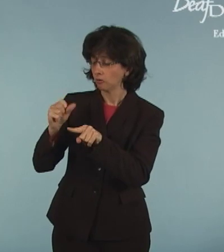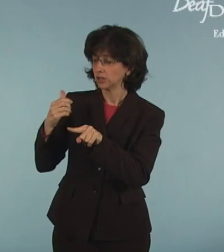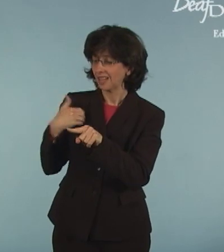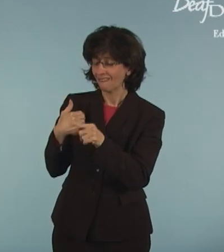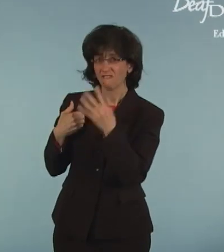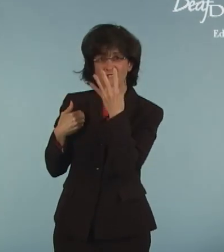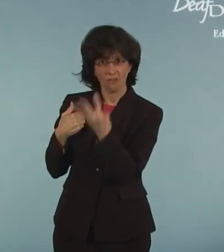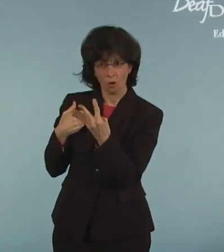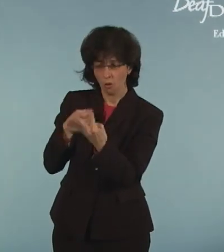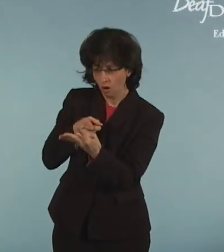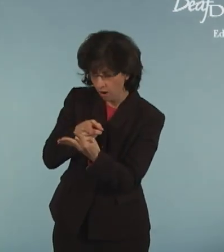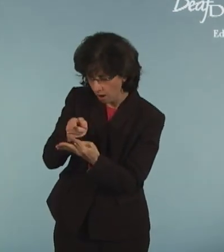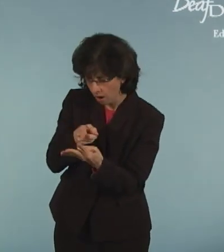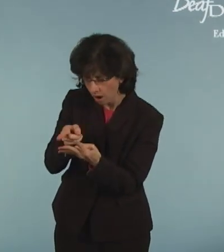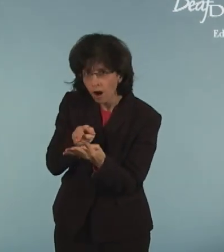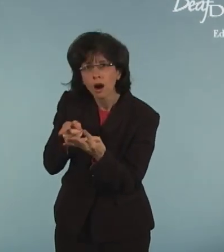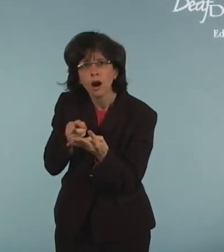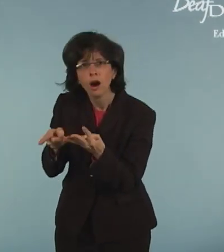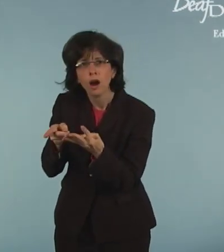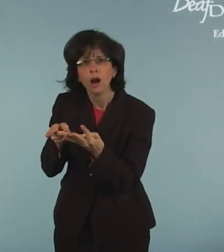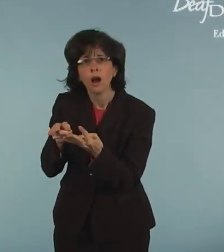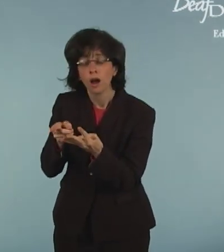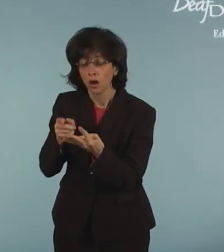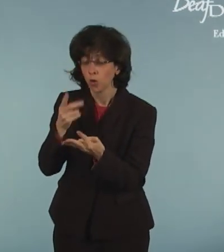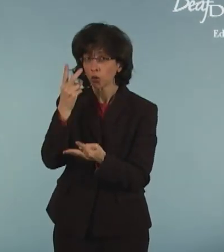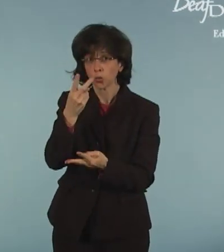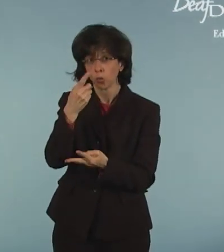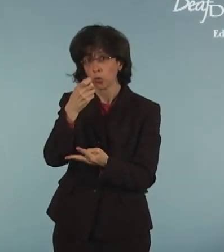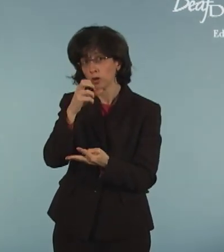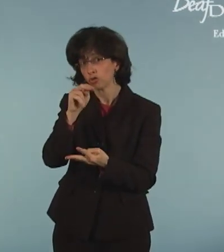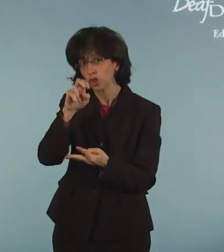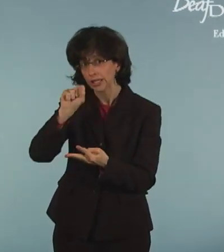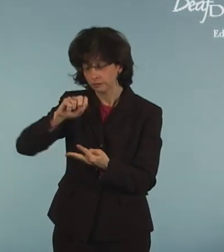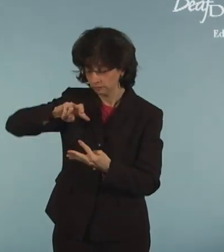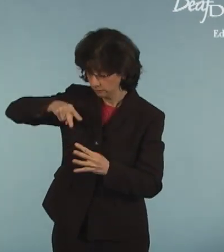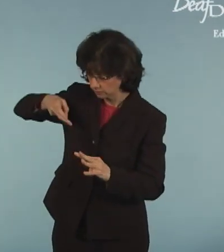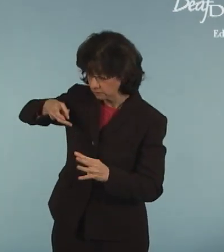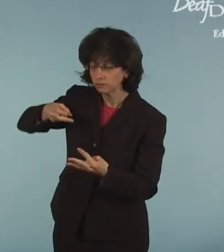The novel H1N1 virus has 4 types of genes.